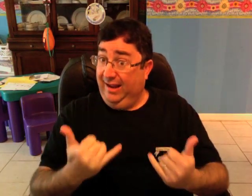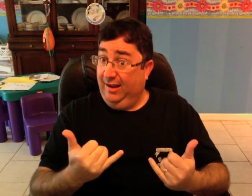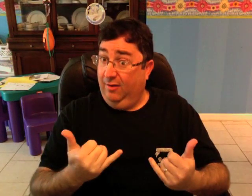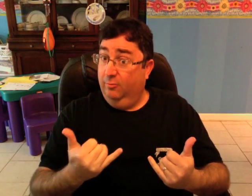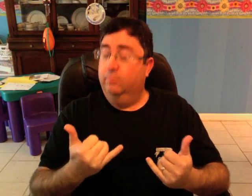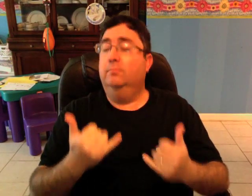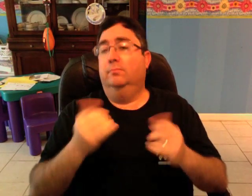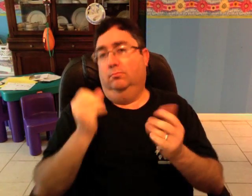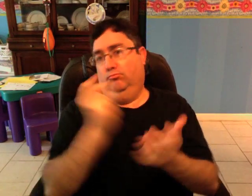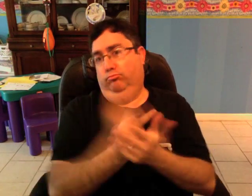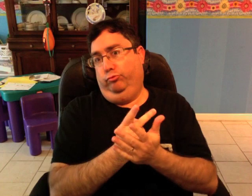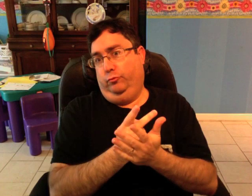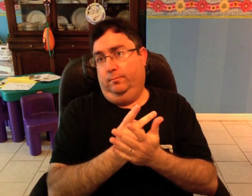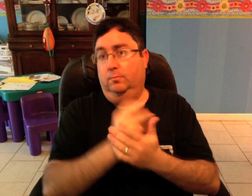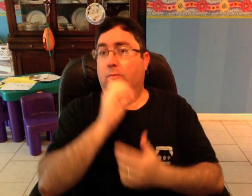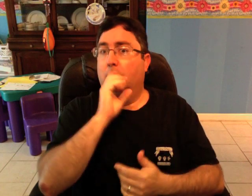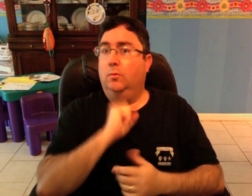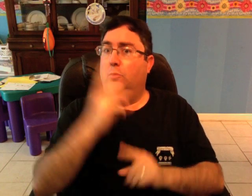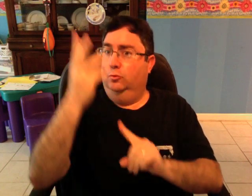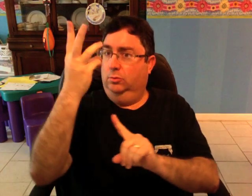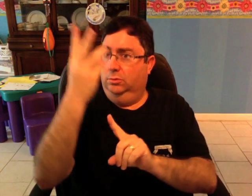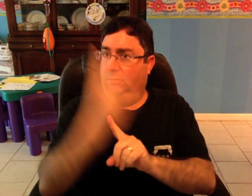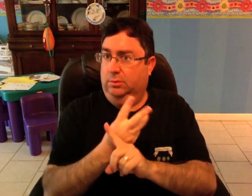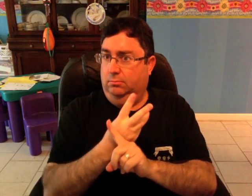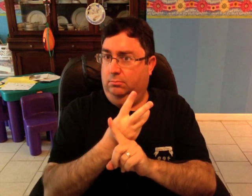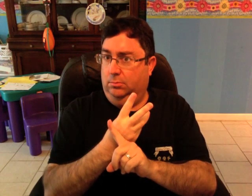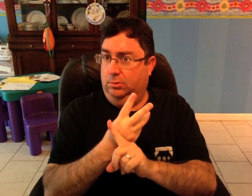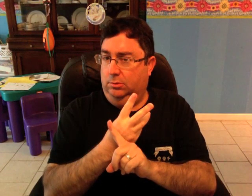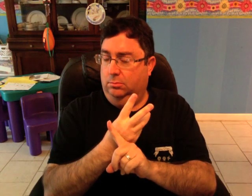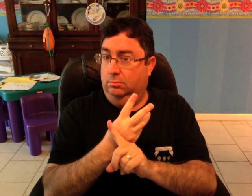and now it's been since lowered to six months old.